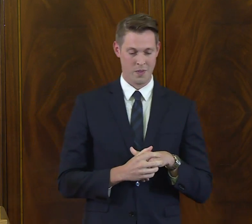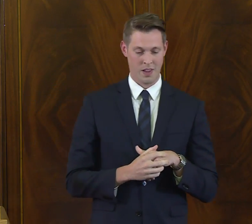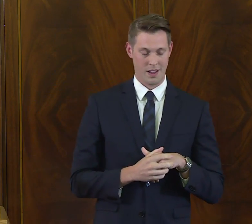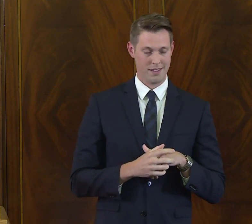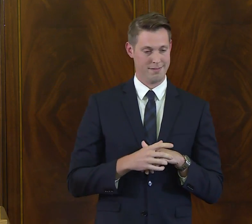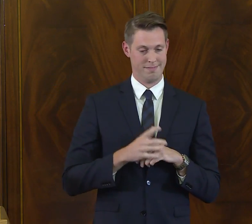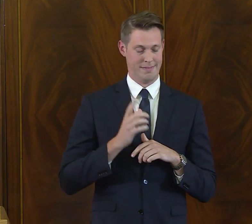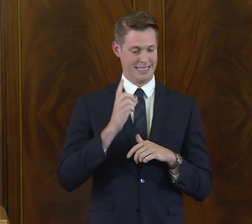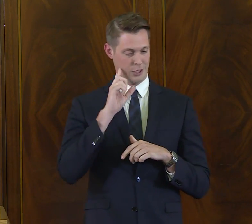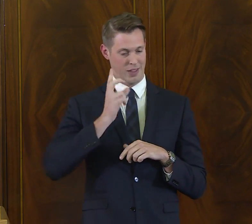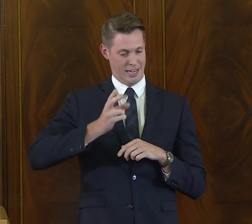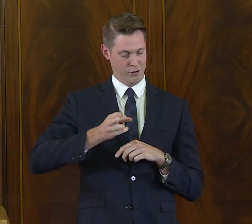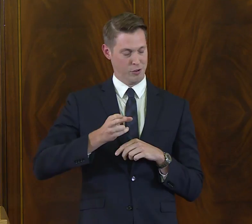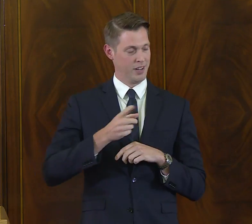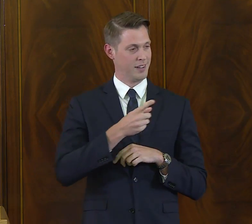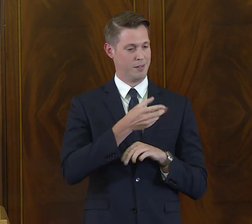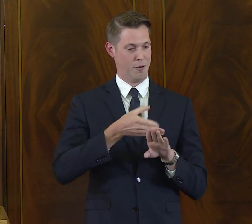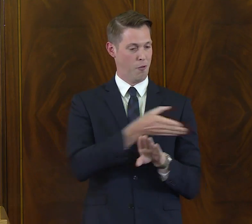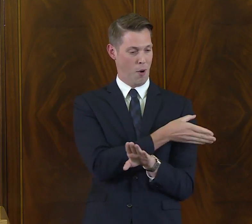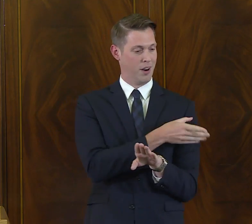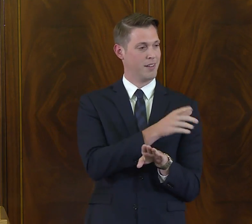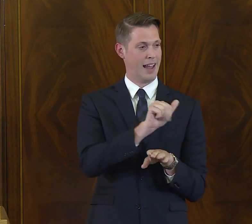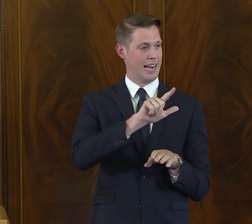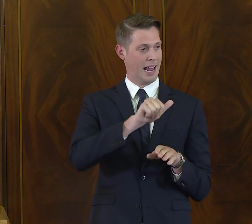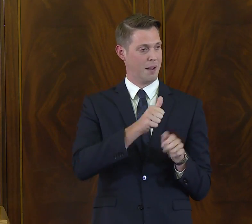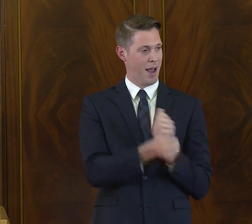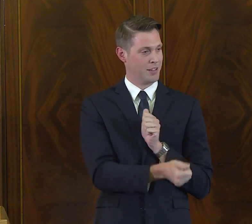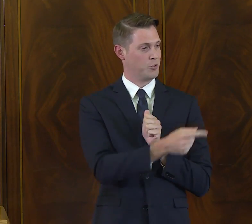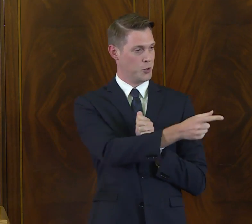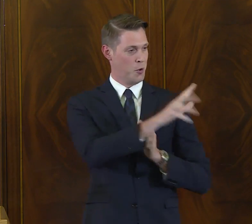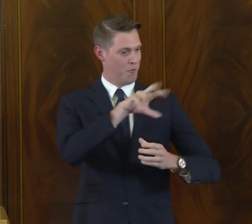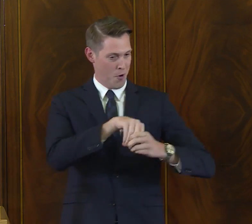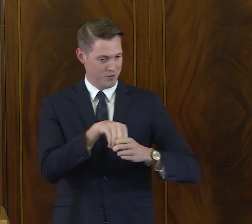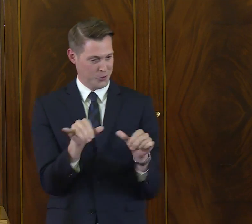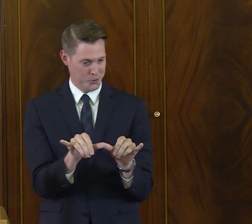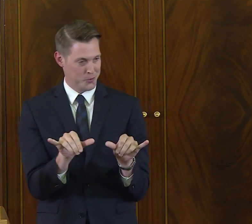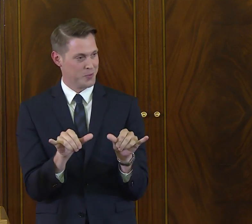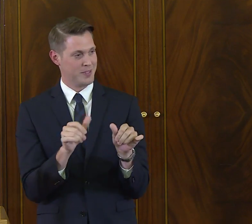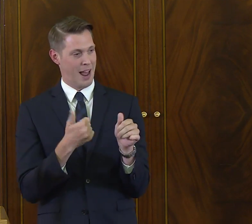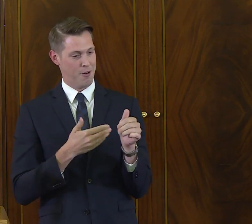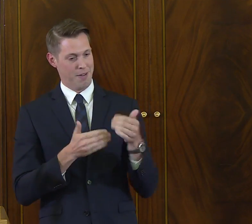that you see there lying for us.